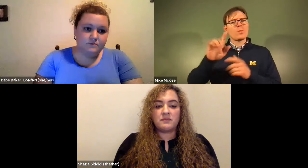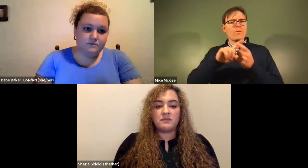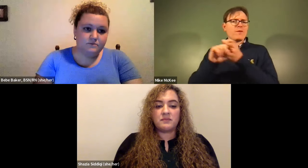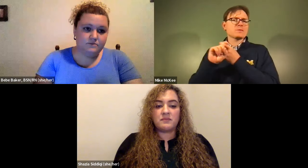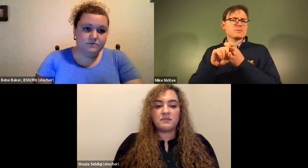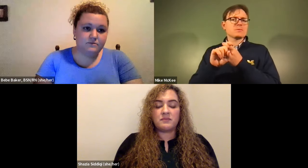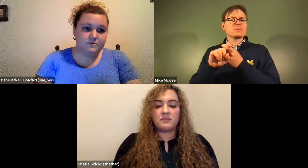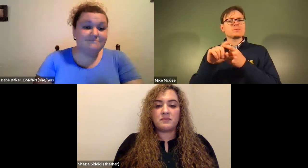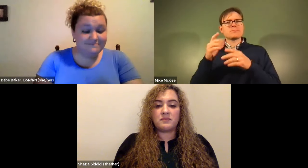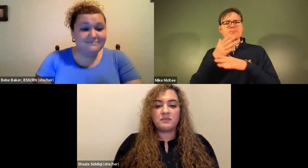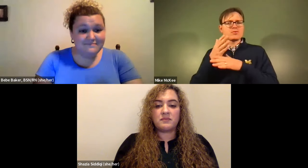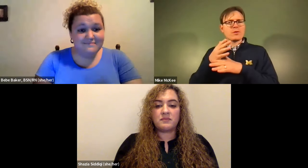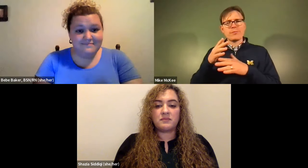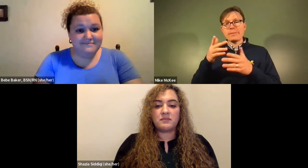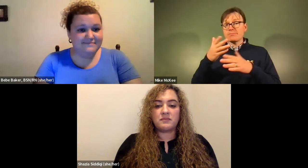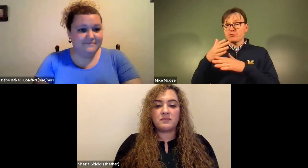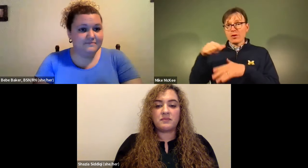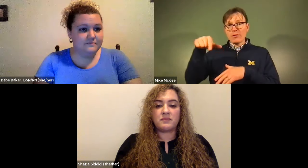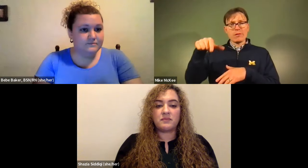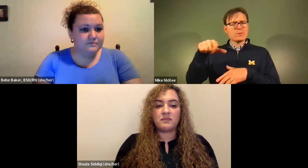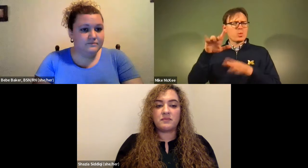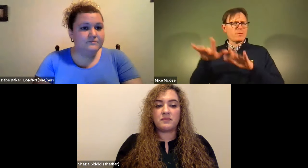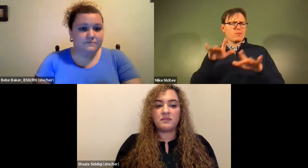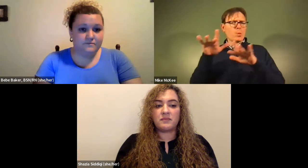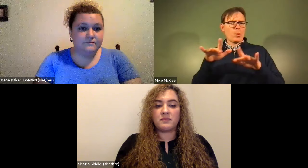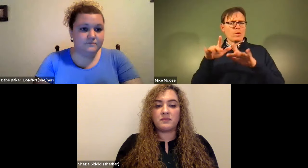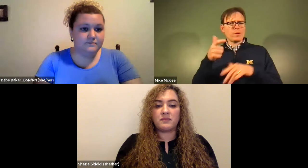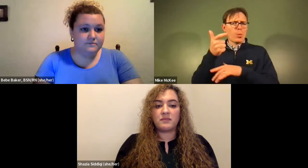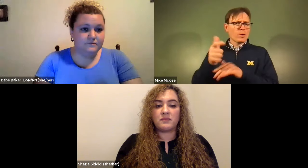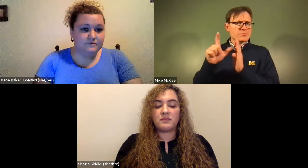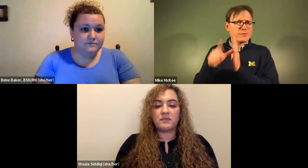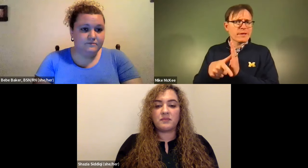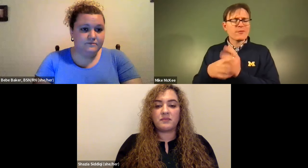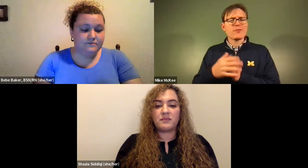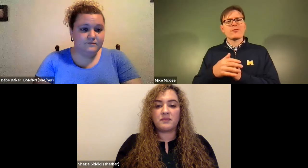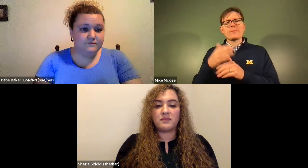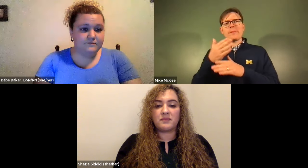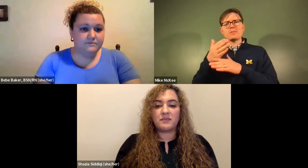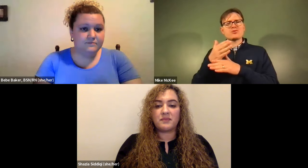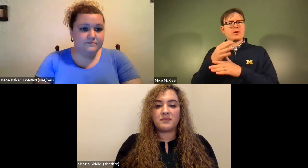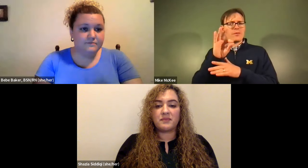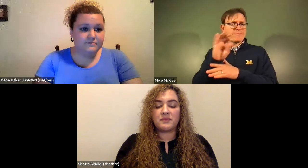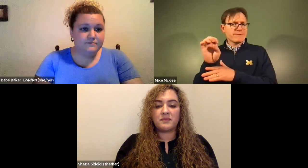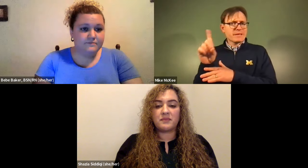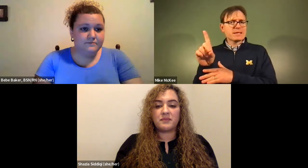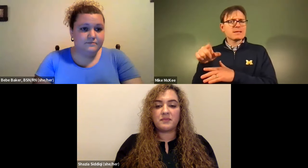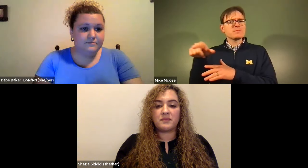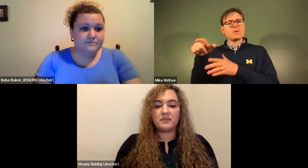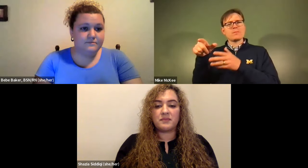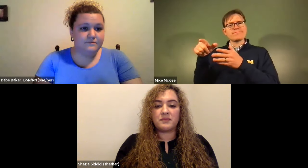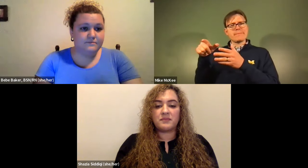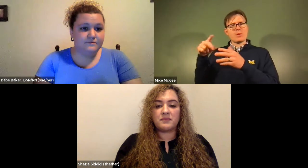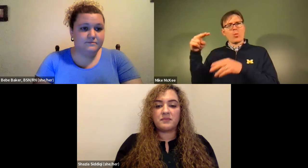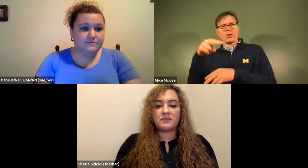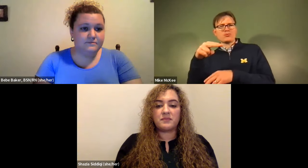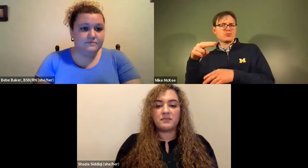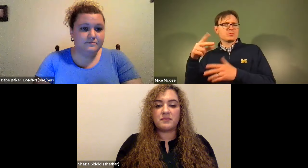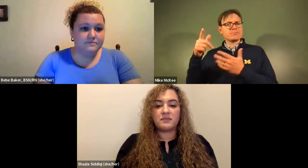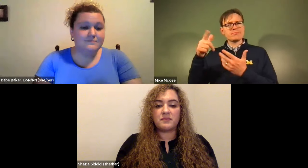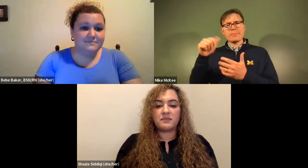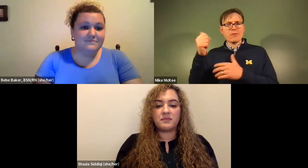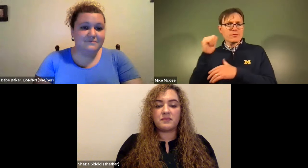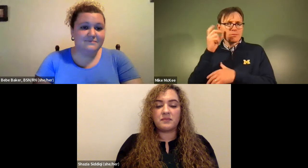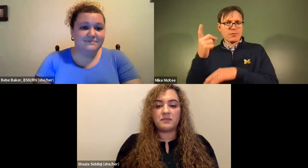James Cech: So it's really good to learn this now and share this information with your friends, I mean this program is going to get recorded share it on Facebook share it in your feed.